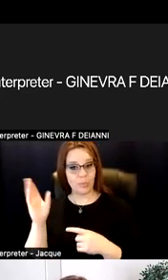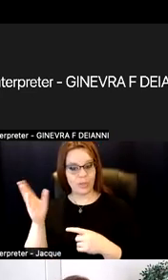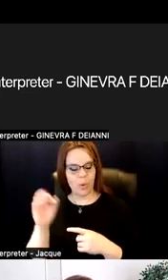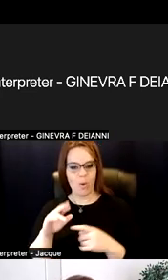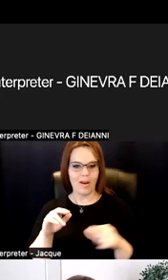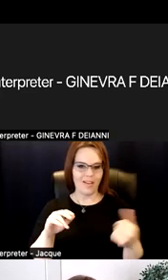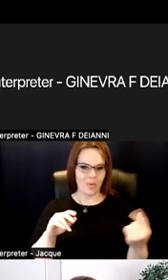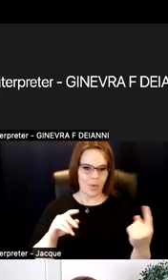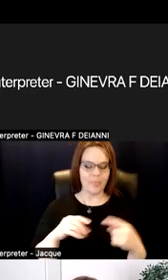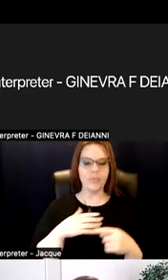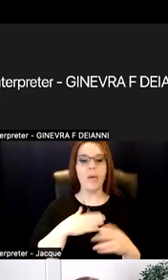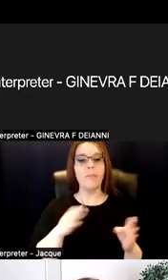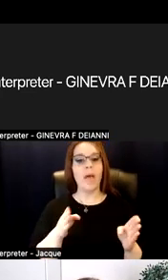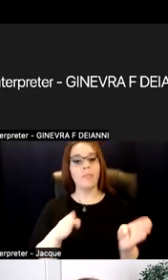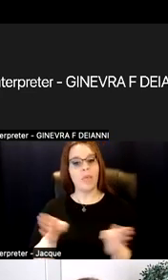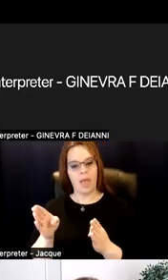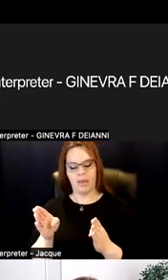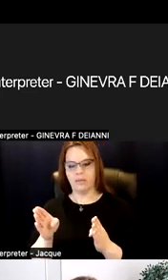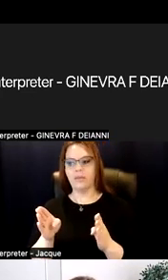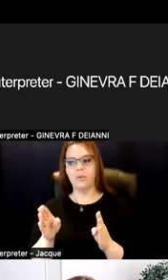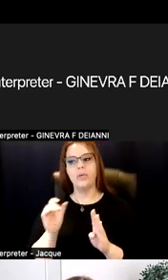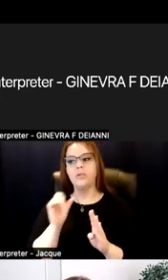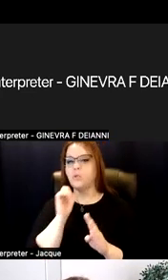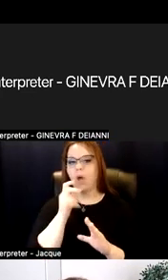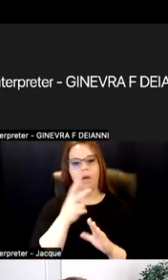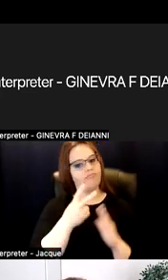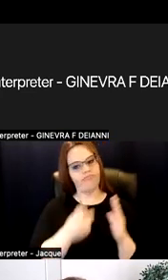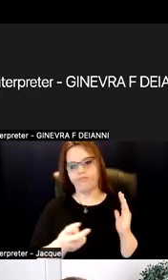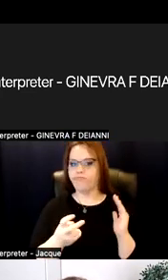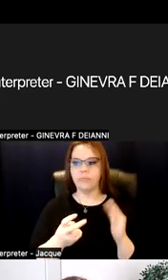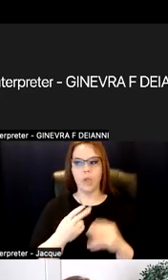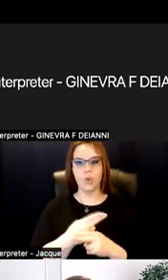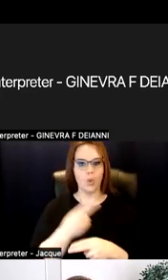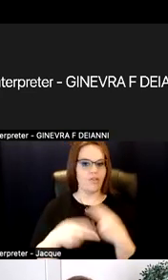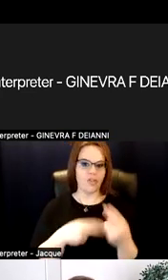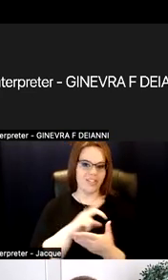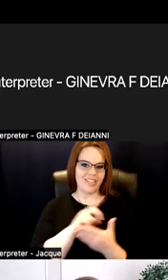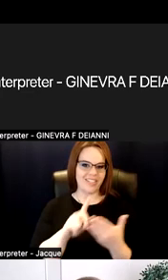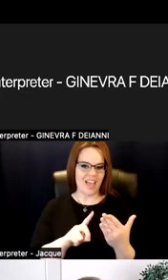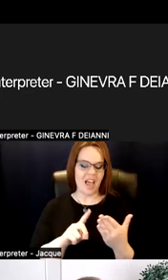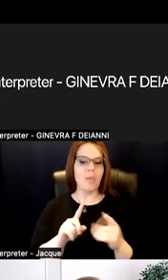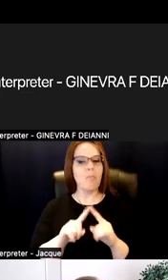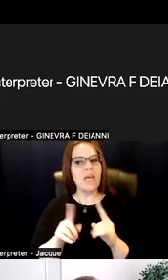My plan is not to go as much into in-depth about this one, but to give an overall summary so you